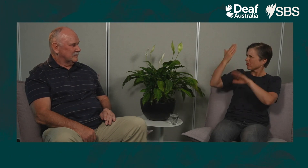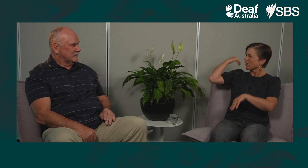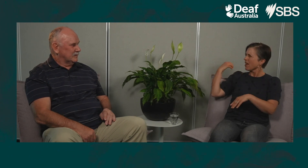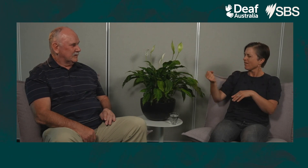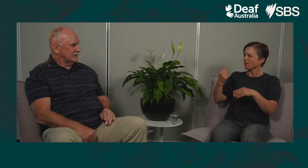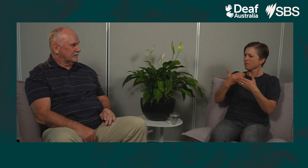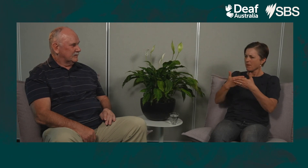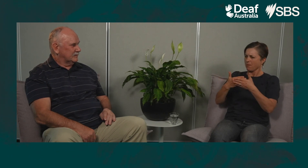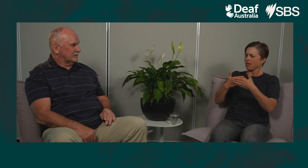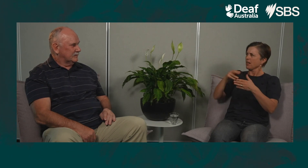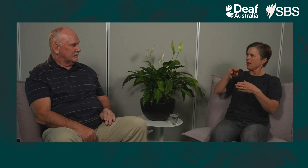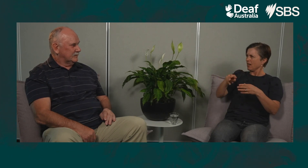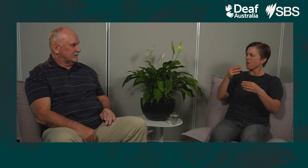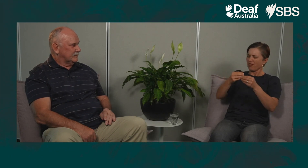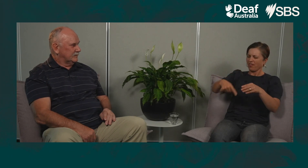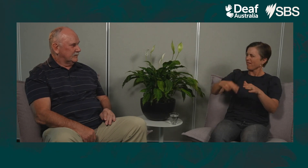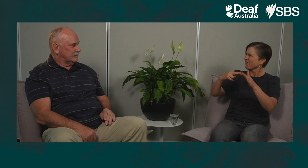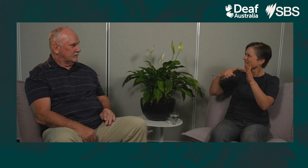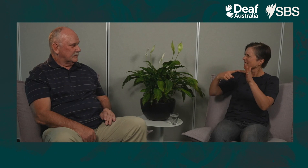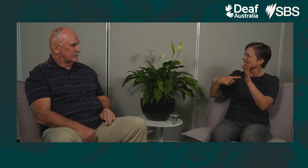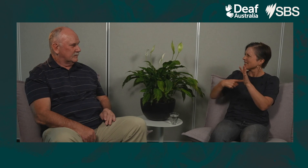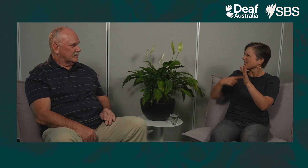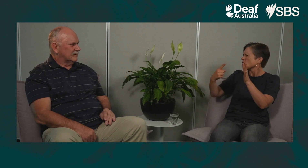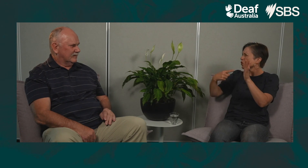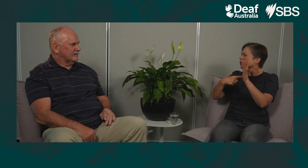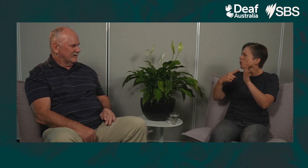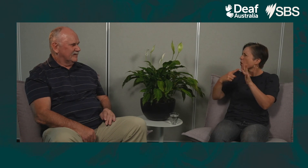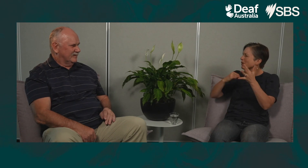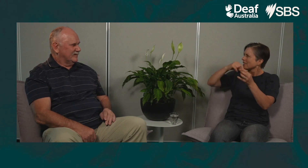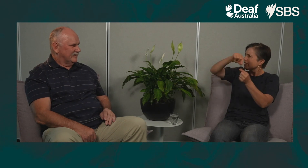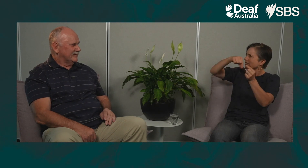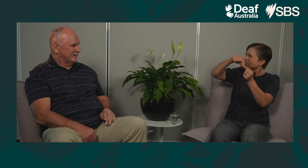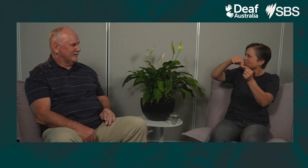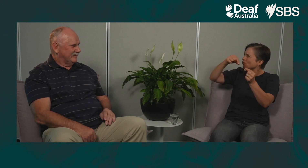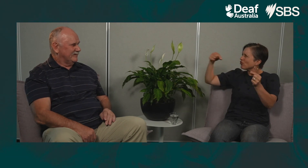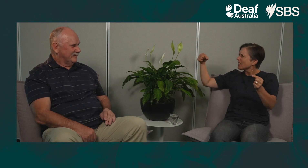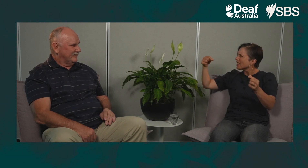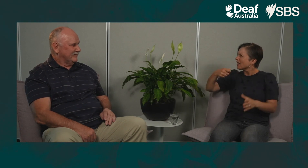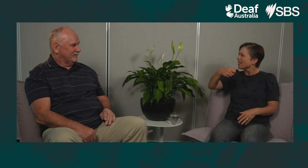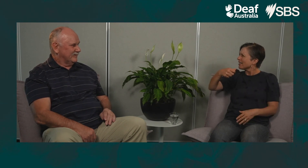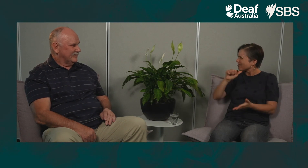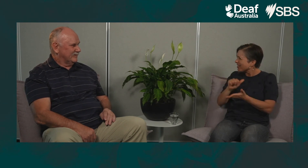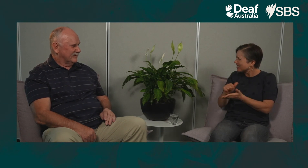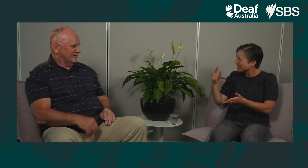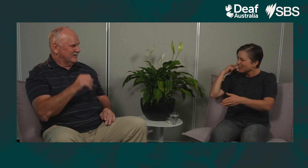Now I know I've stories about Deaf people tying string to their baby's toes or arm because there was no technology to alert them.